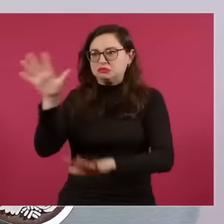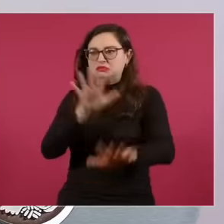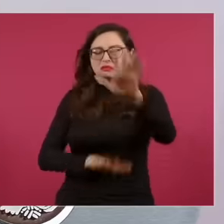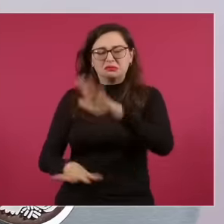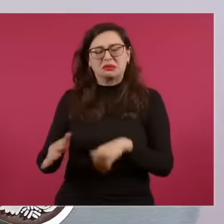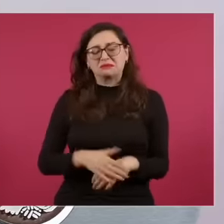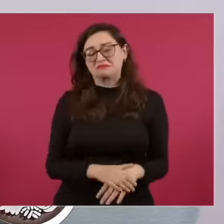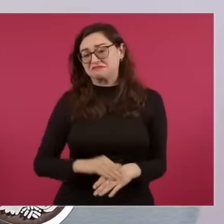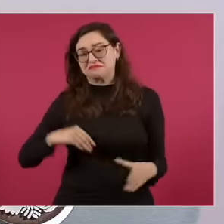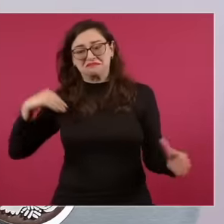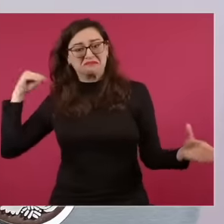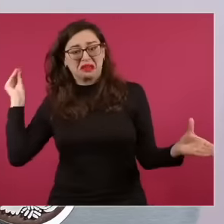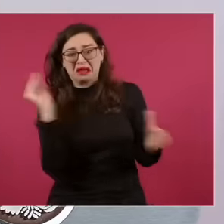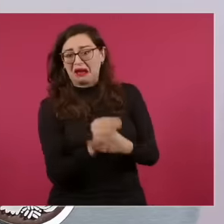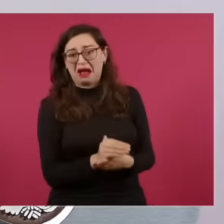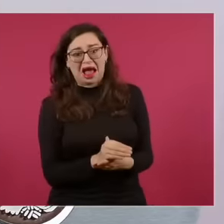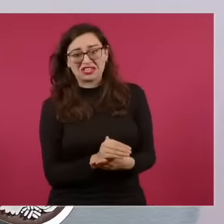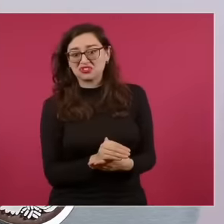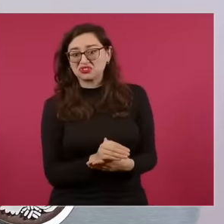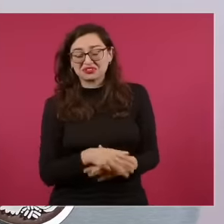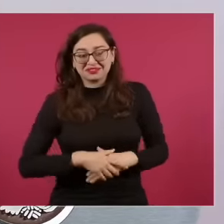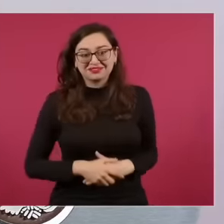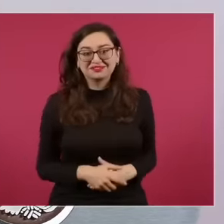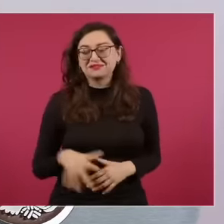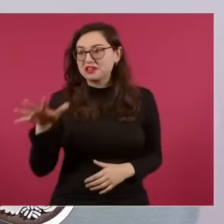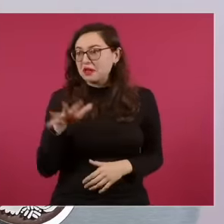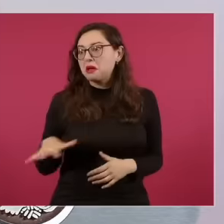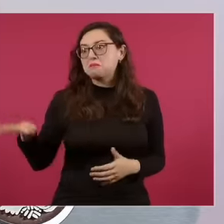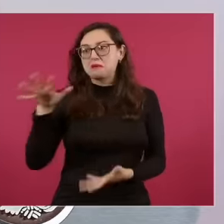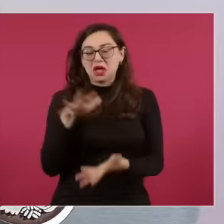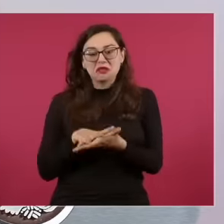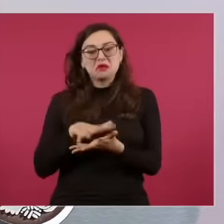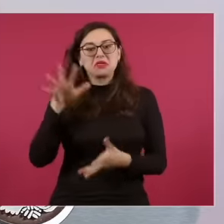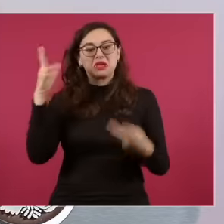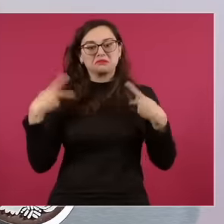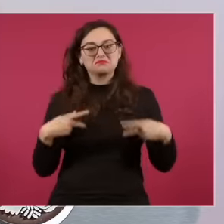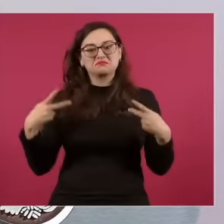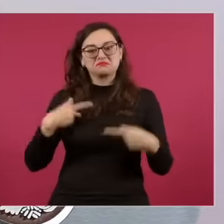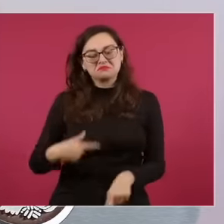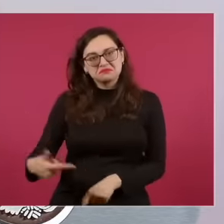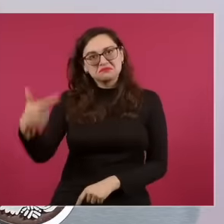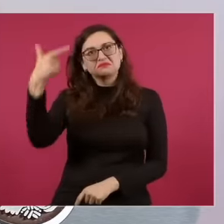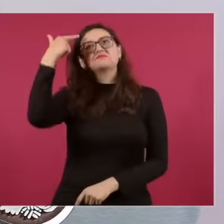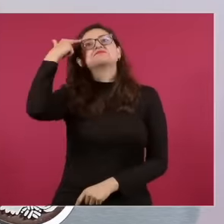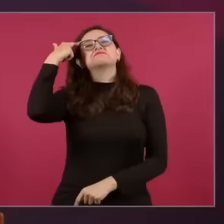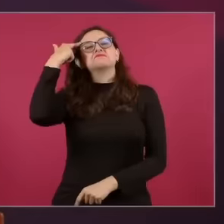like part of this revolution of conscience in conscious people with their own criteria and who